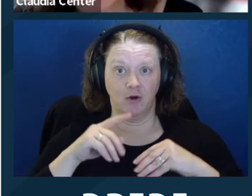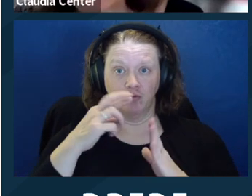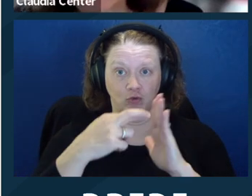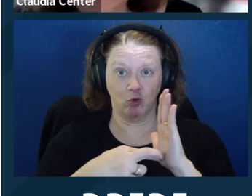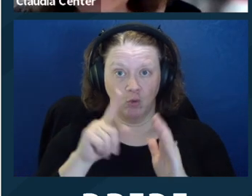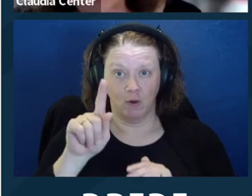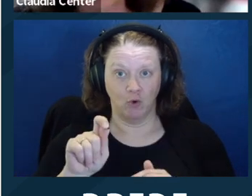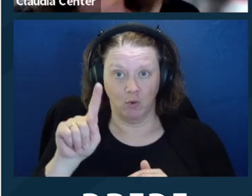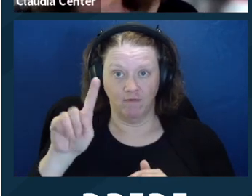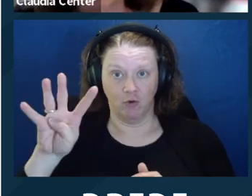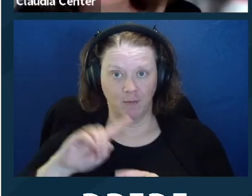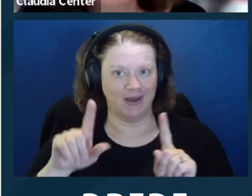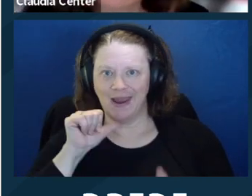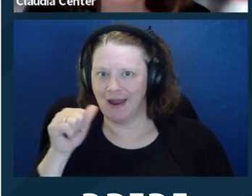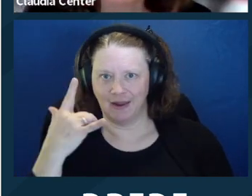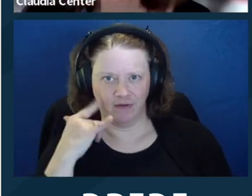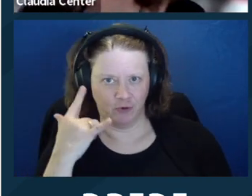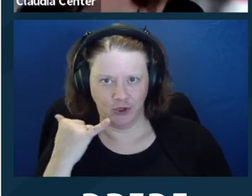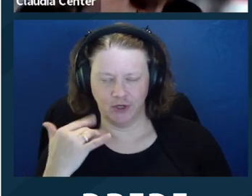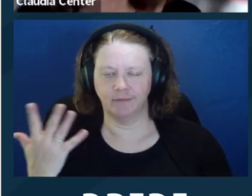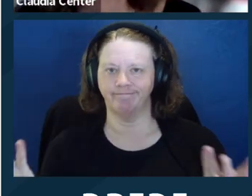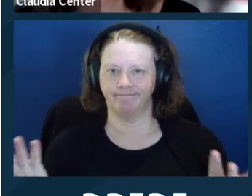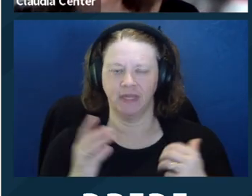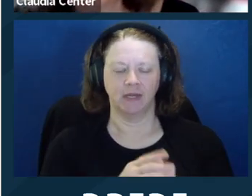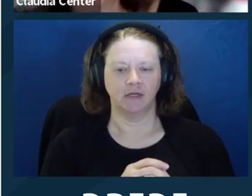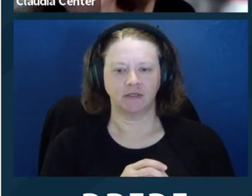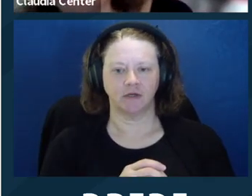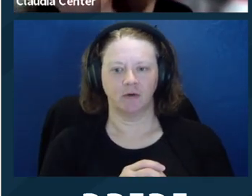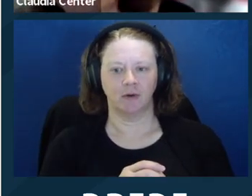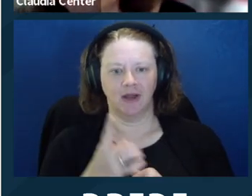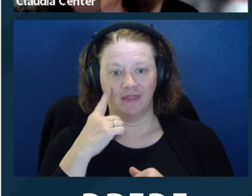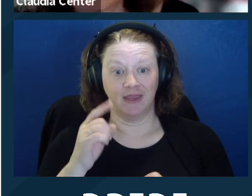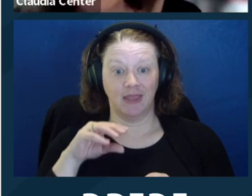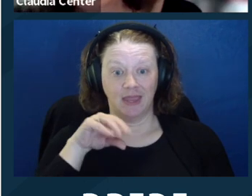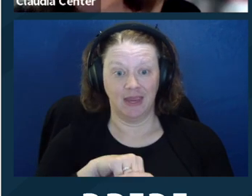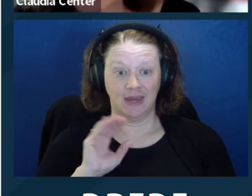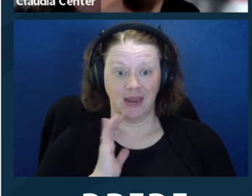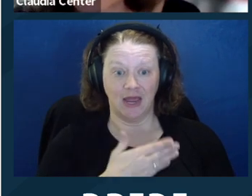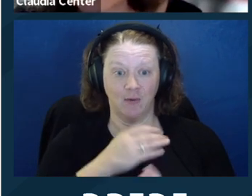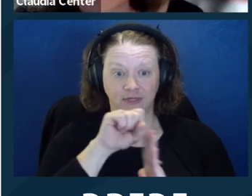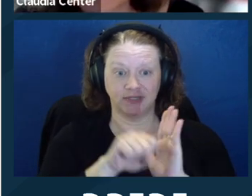is the outlier here. We have 49 other states that have adopted Rule 1.14, but not California.